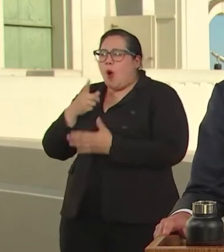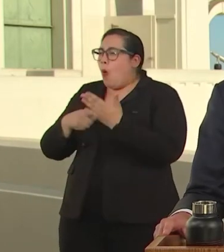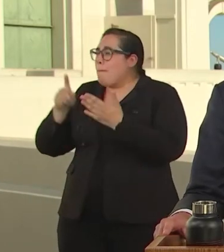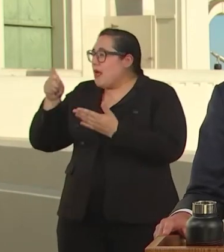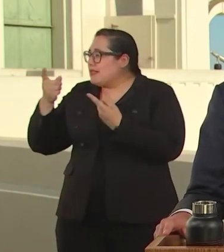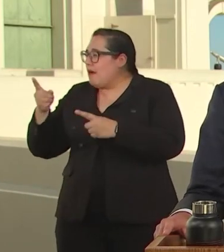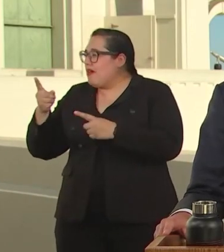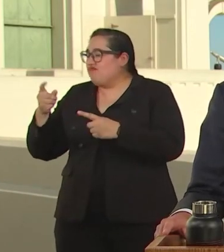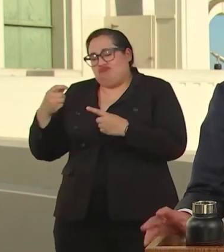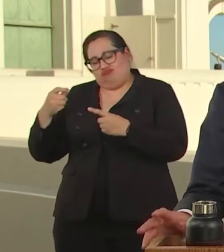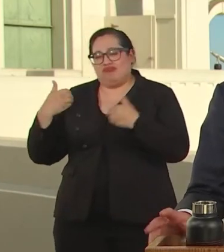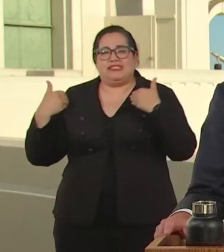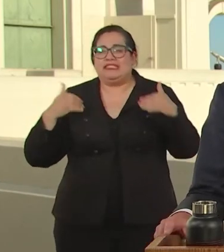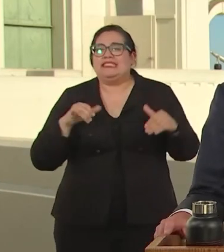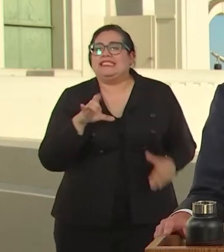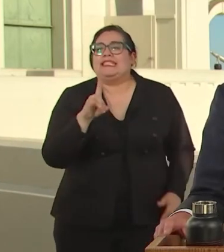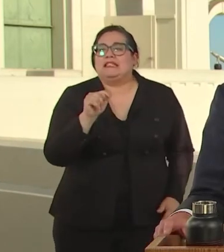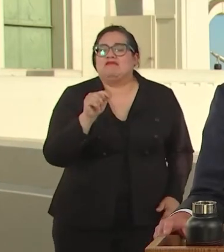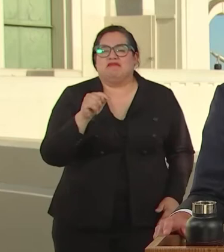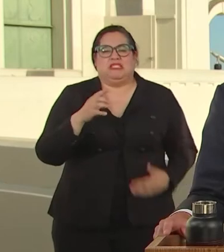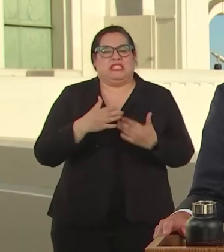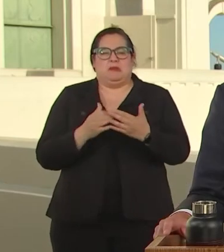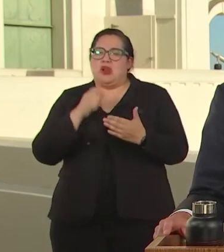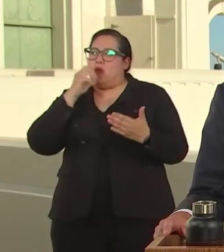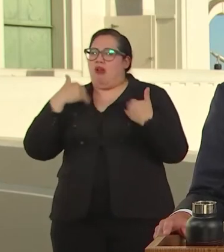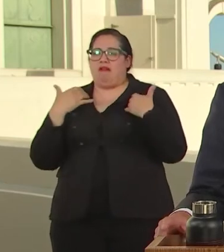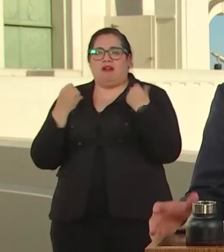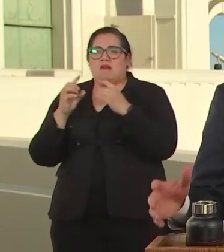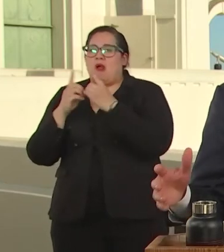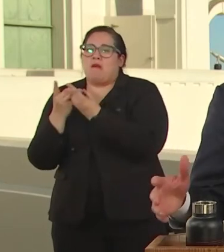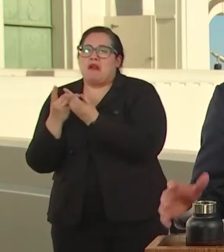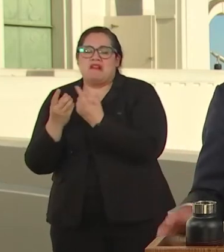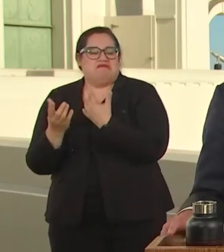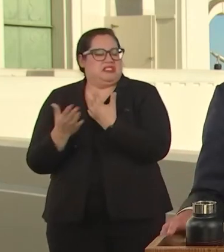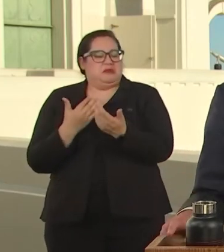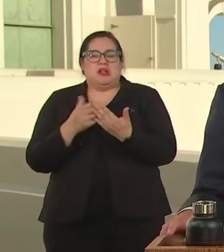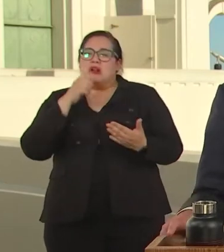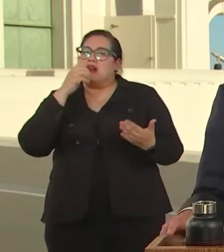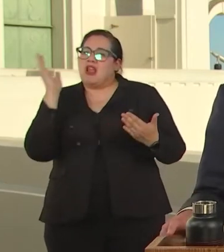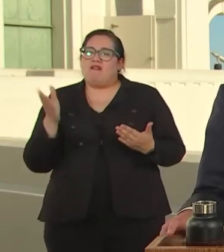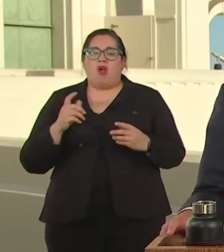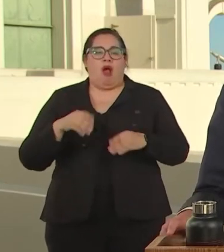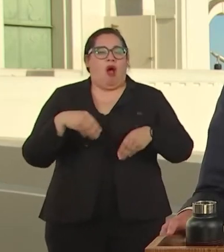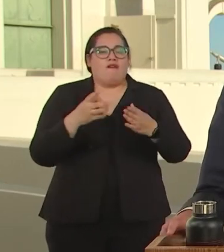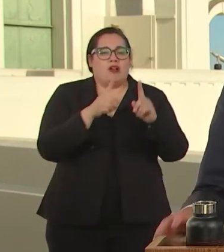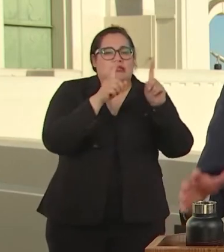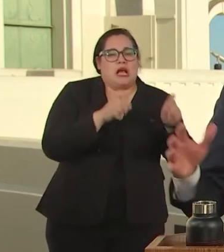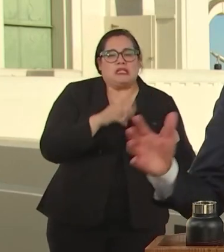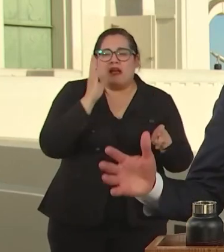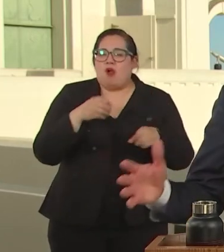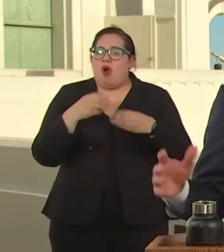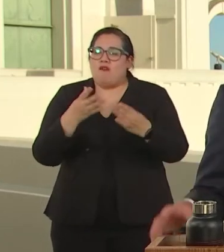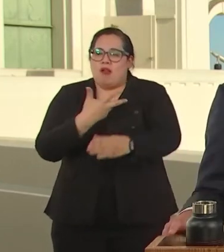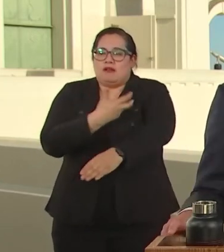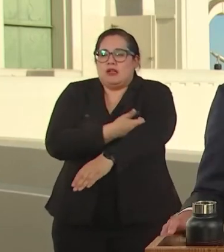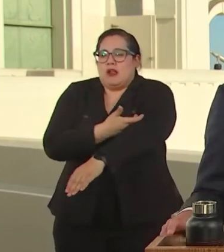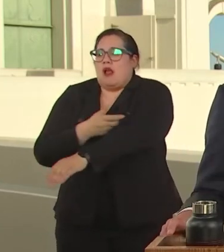NEVER MIND THAT WE DON'T HAVE OUR OWN HEALTH DEPARTMENTS OR PROCURED PPE OR HOSPITAL OR